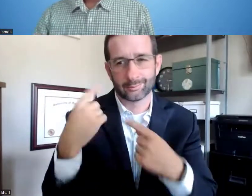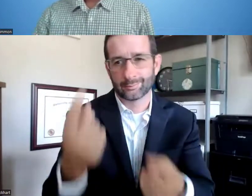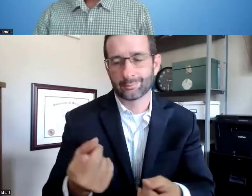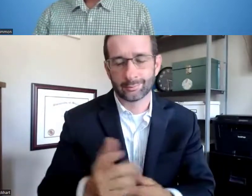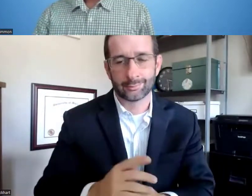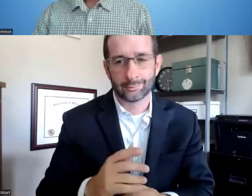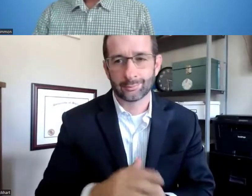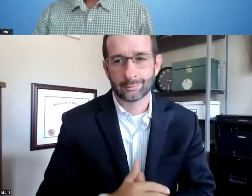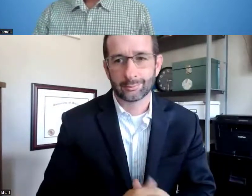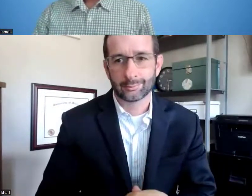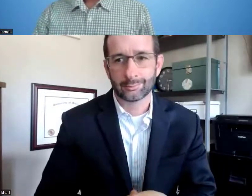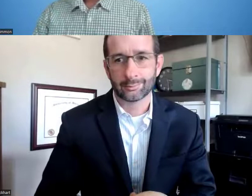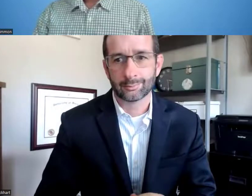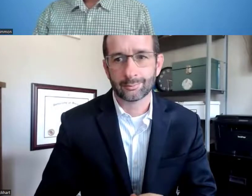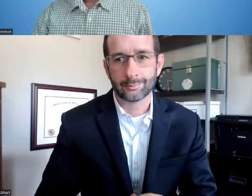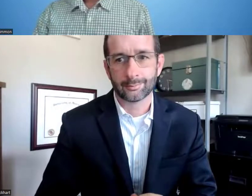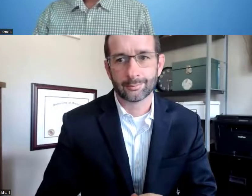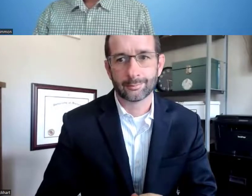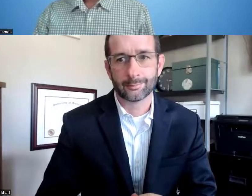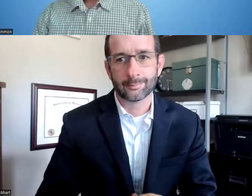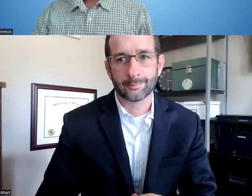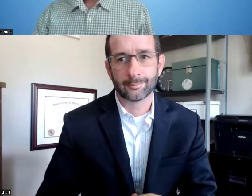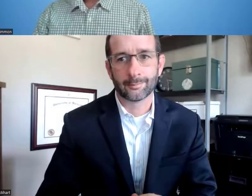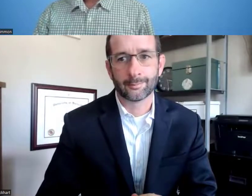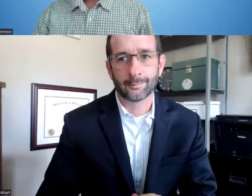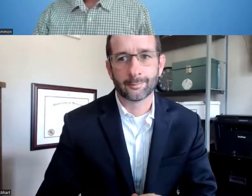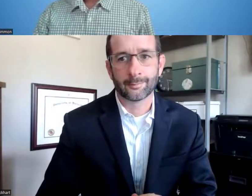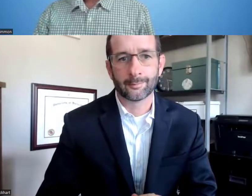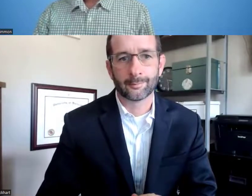we've maintained an average of about 50 percent success rate.